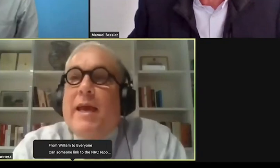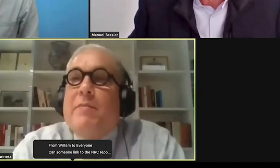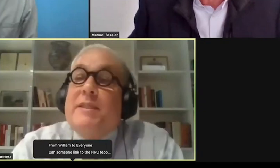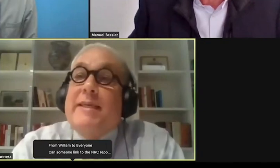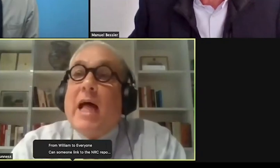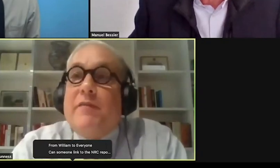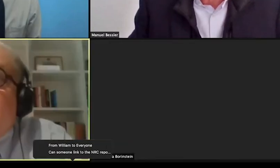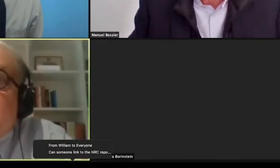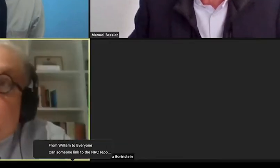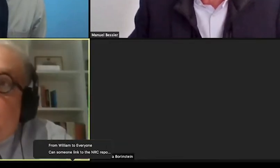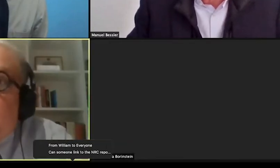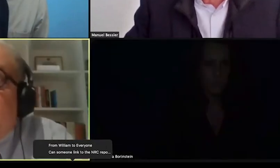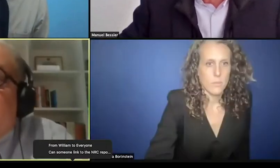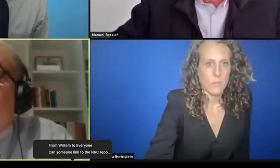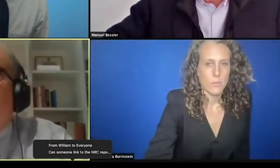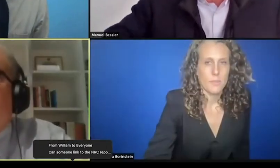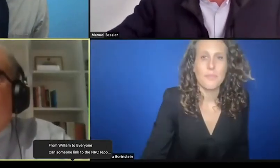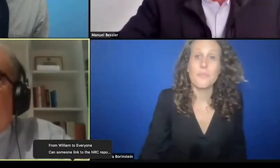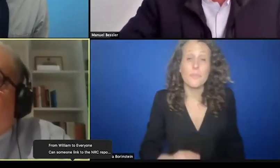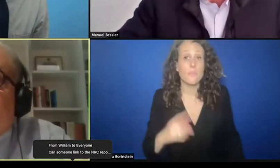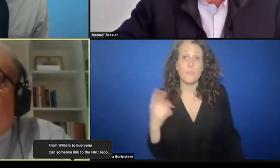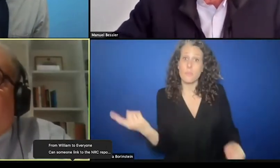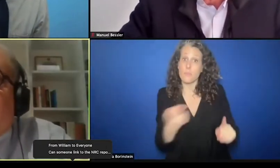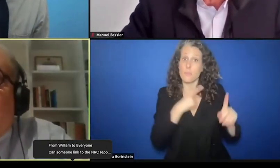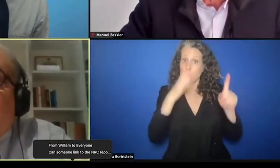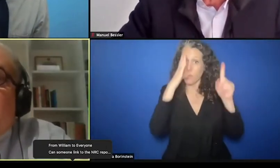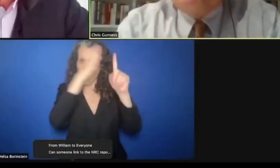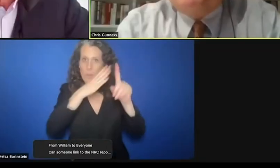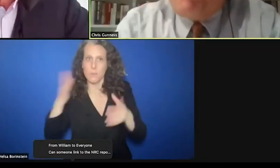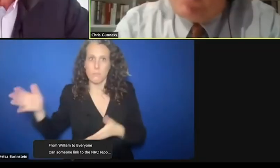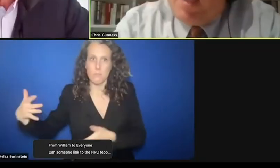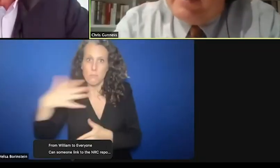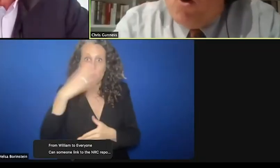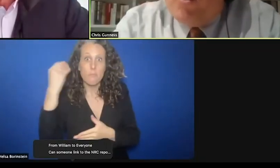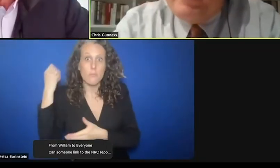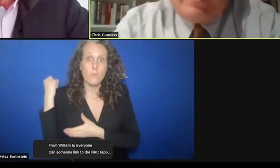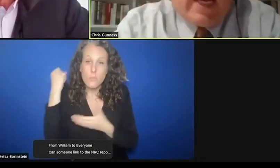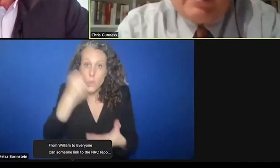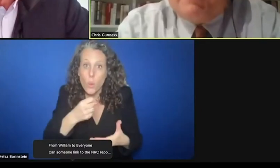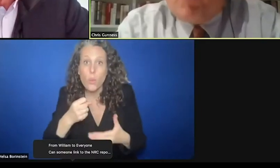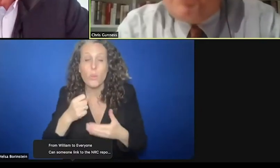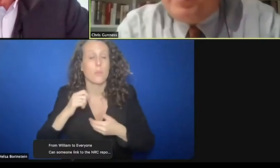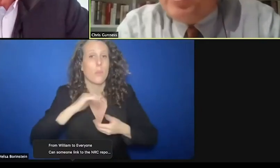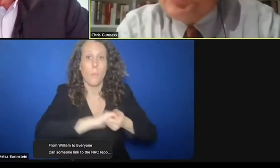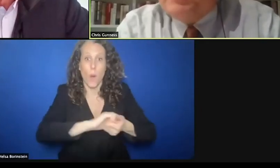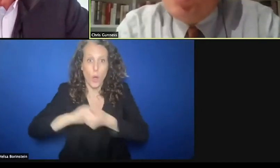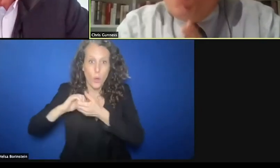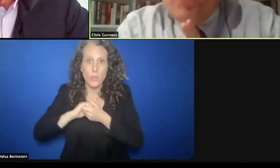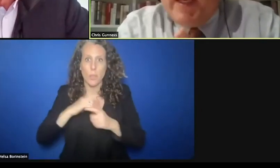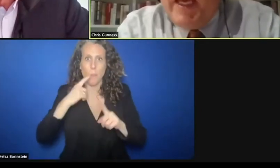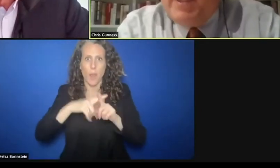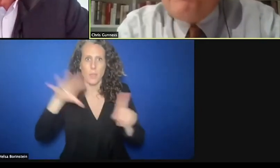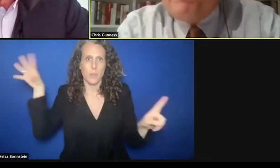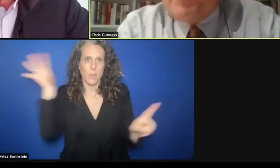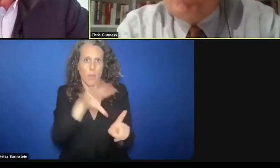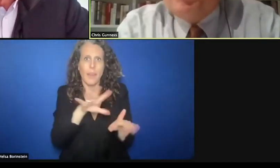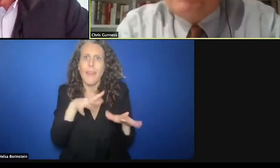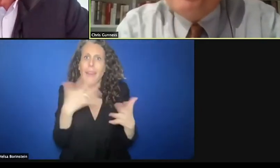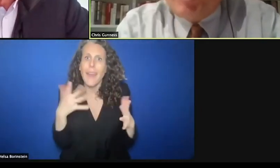goal is to galvanize donors and put the spotlight on the eve of the launch of the